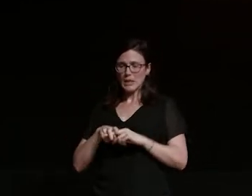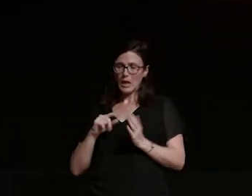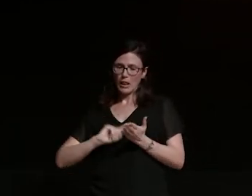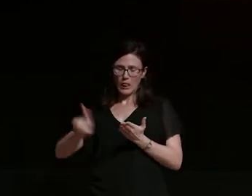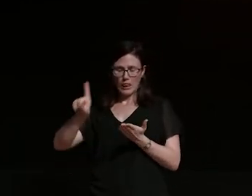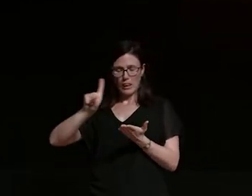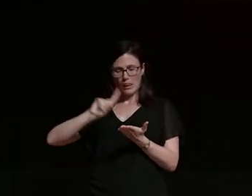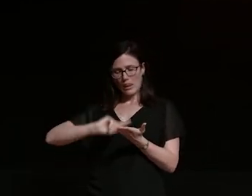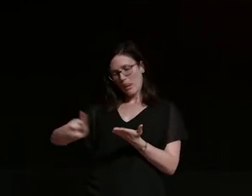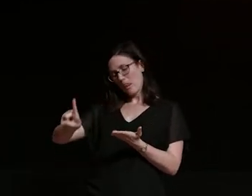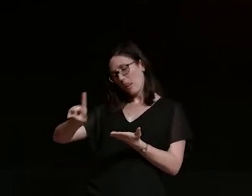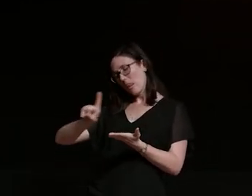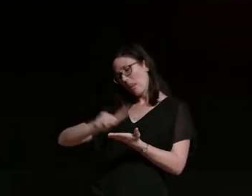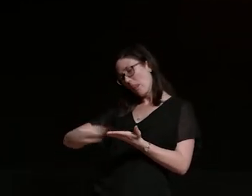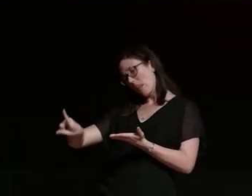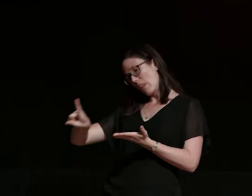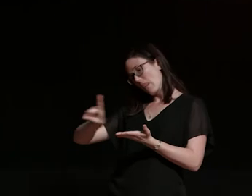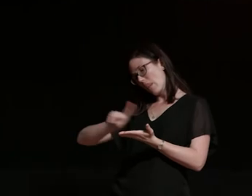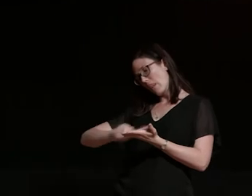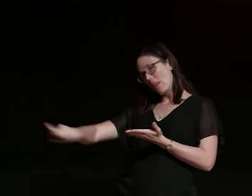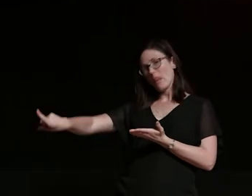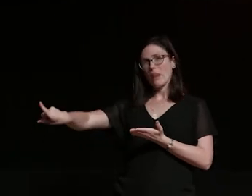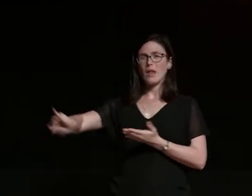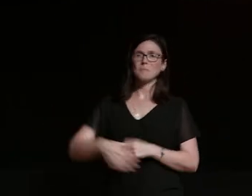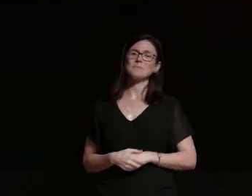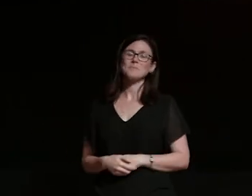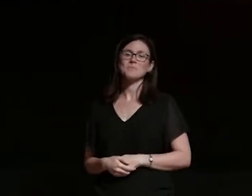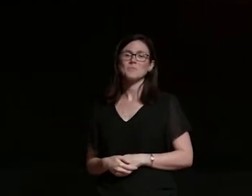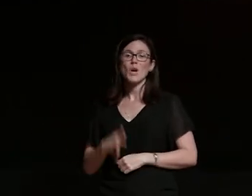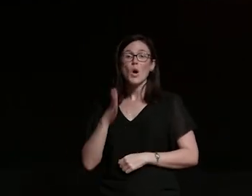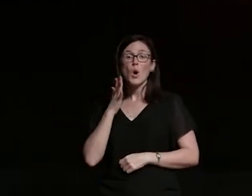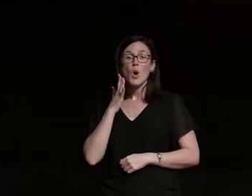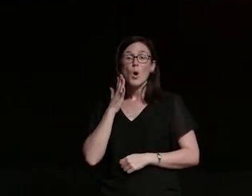that's good for his next bike when he's not out riding kobe spends his time messing around